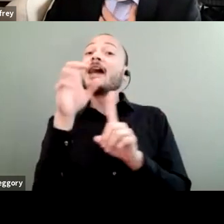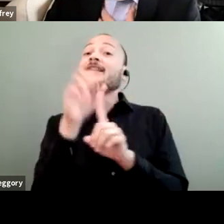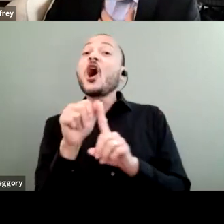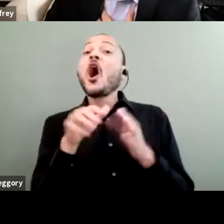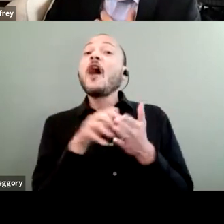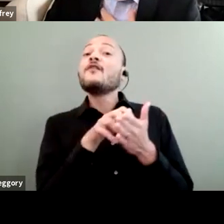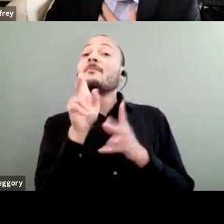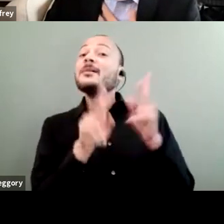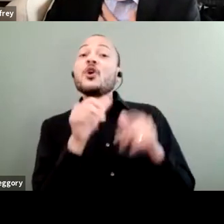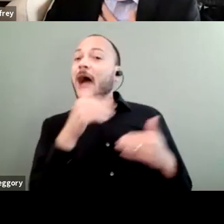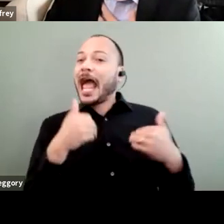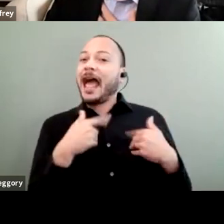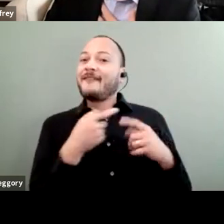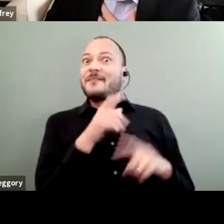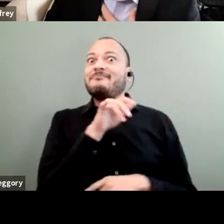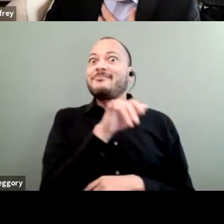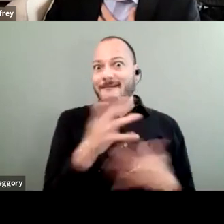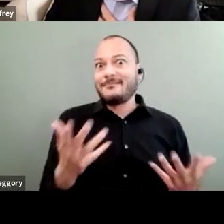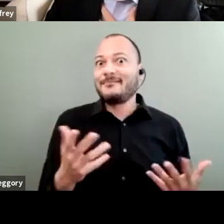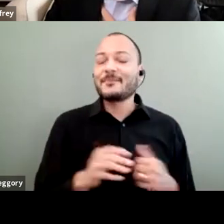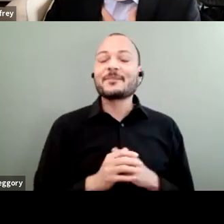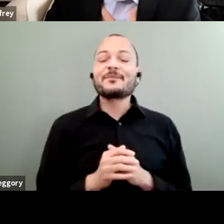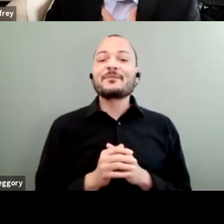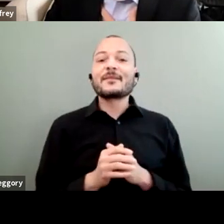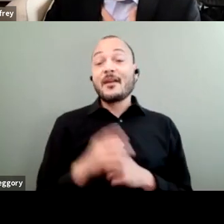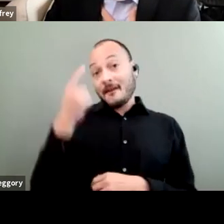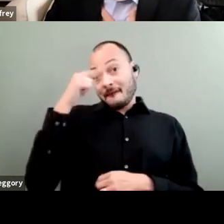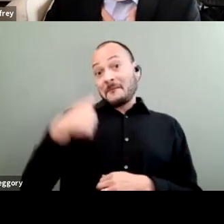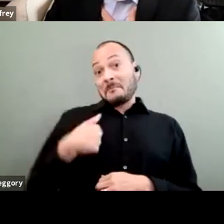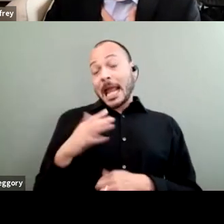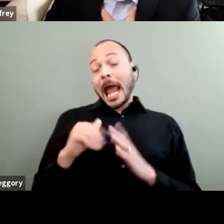So, for me, how I define being vulnerable is having